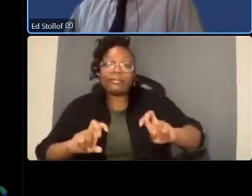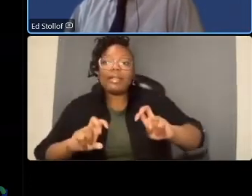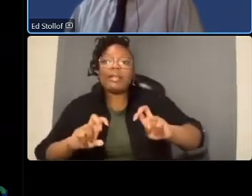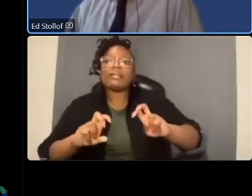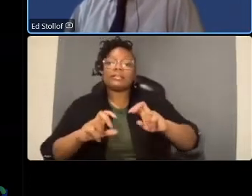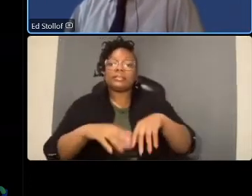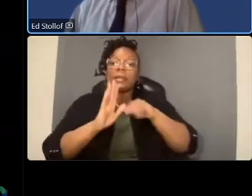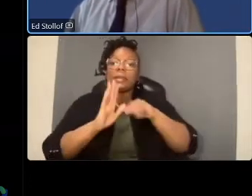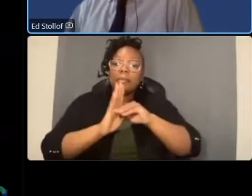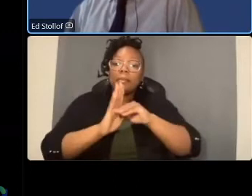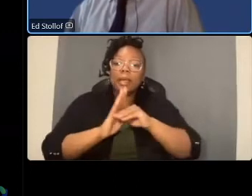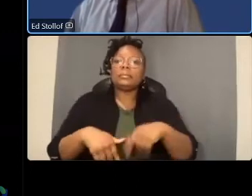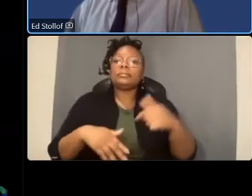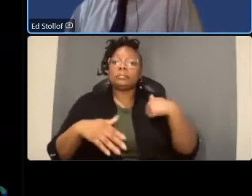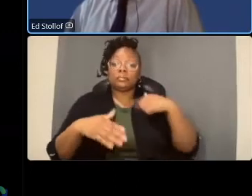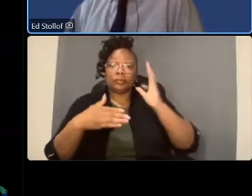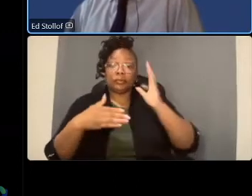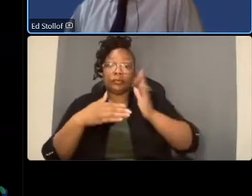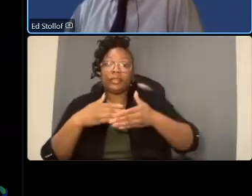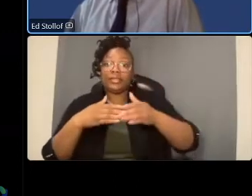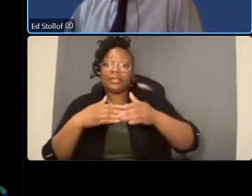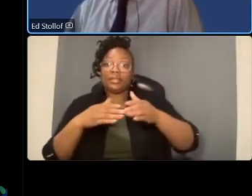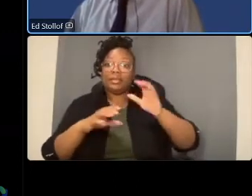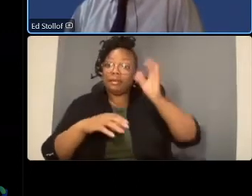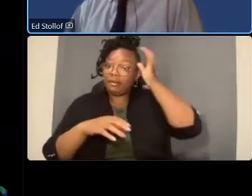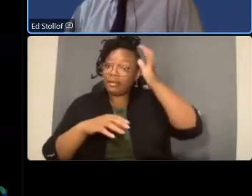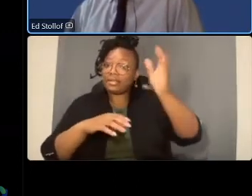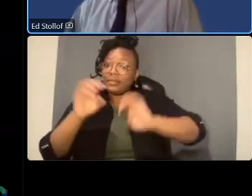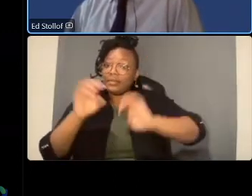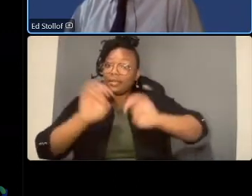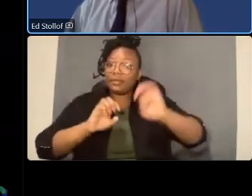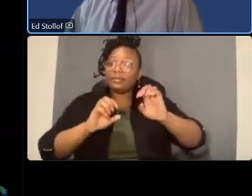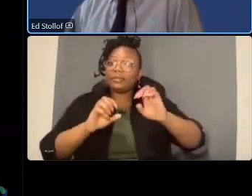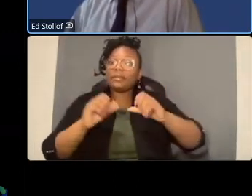we completed concept evaluation in the winter of 2021.